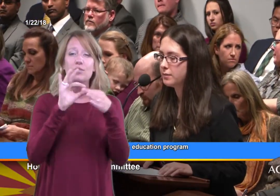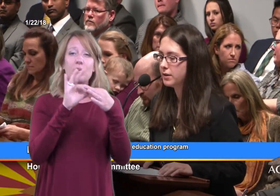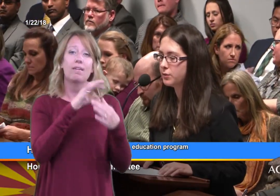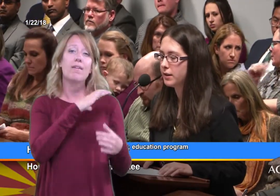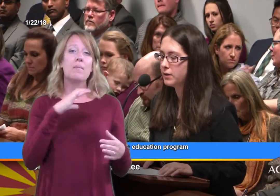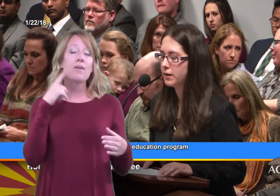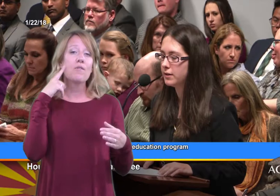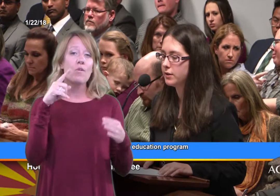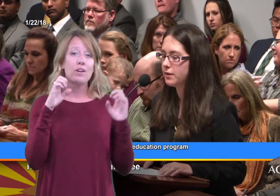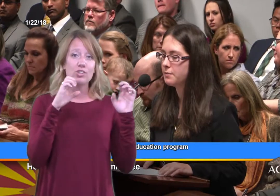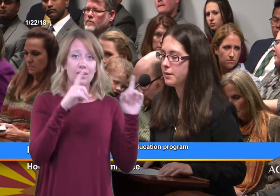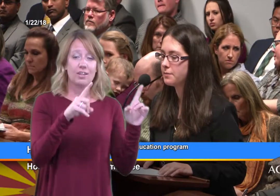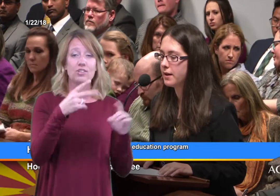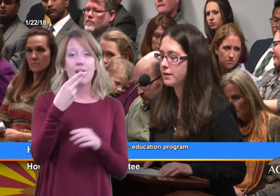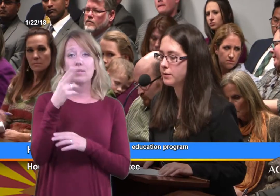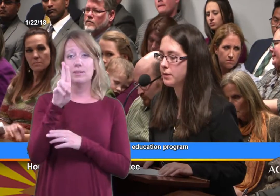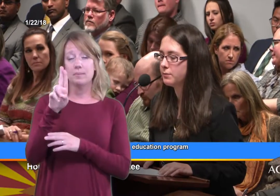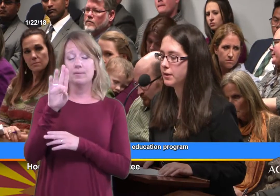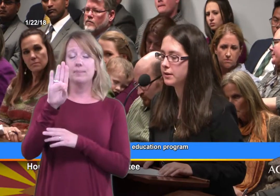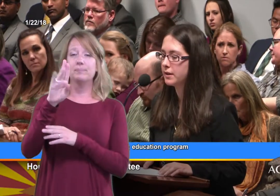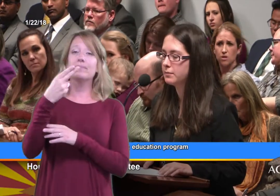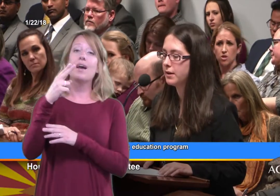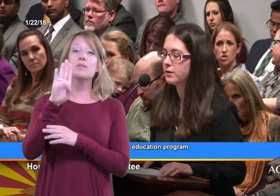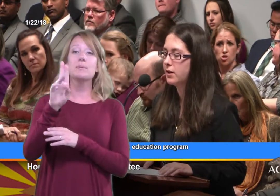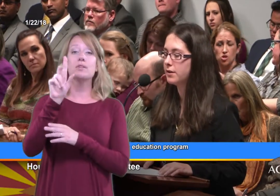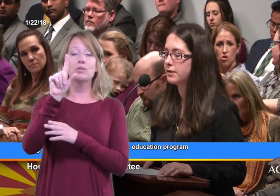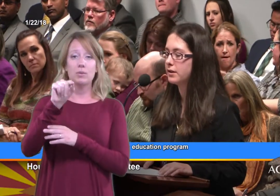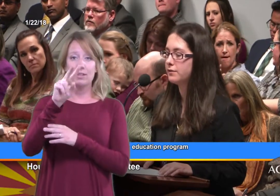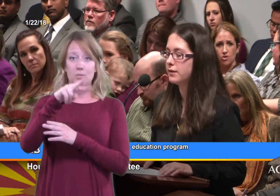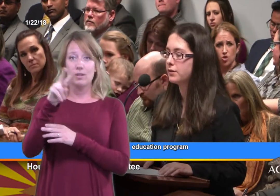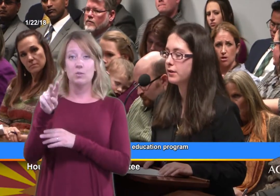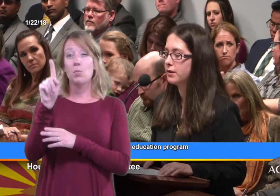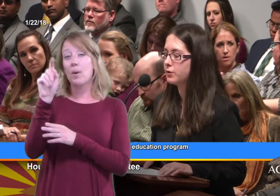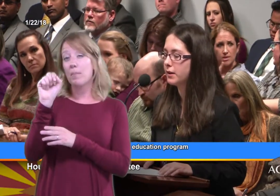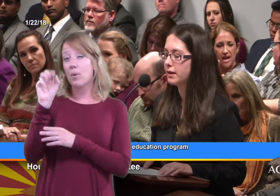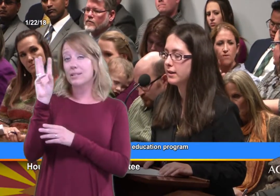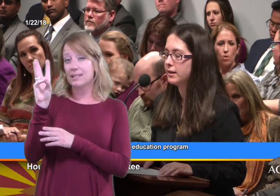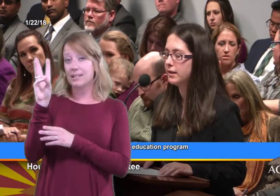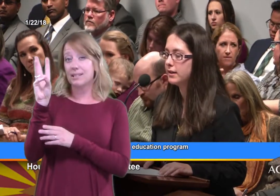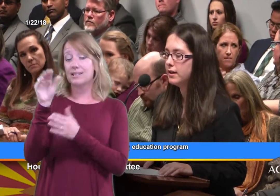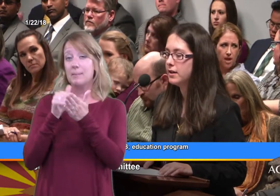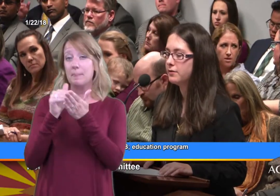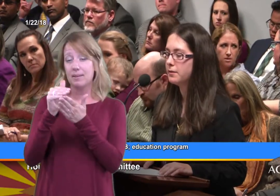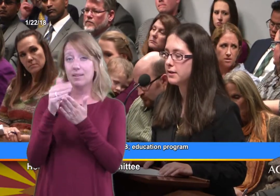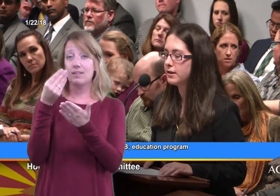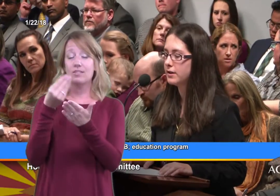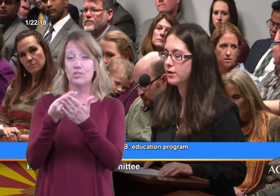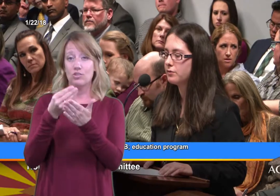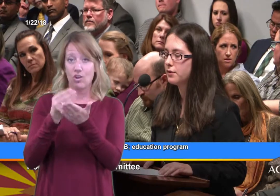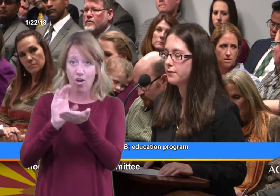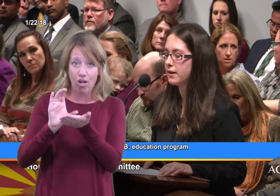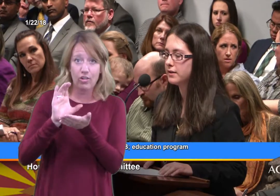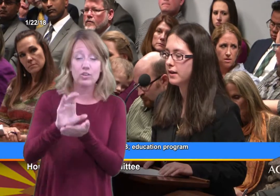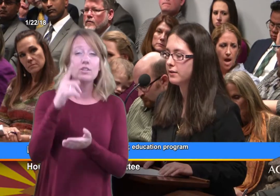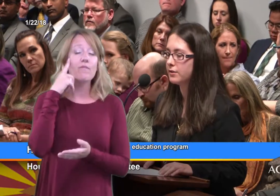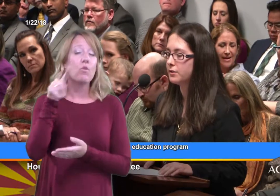House Bill 2022 appropriates 1.6 million dollars in fiscal year 2019 from the state general fund to